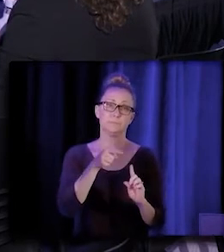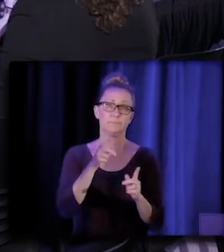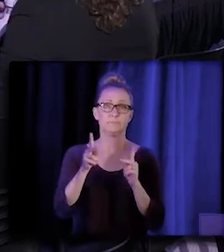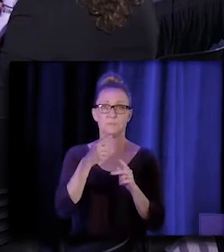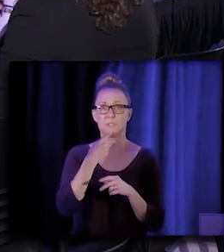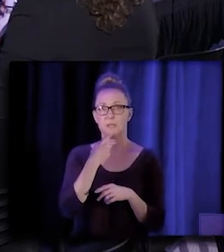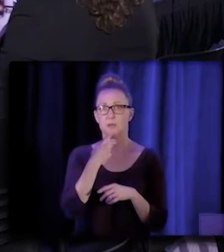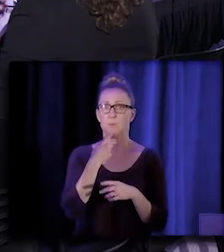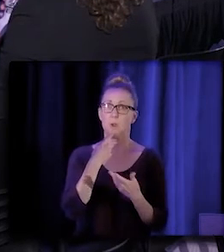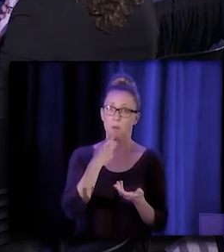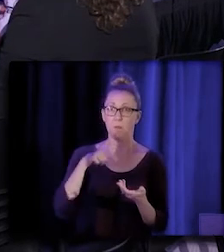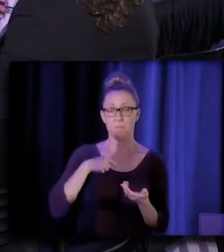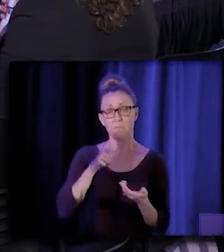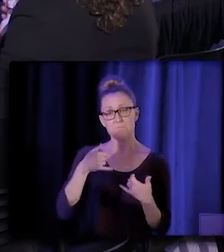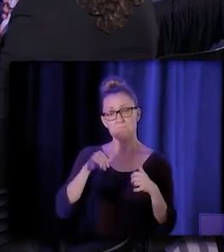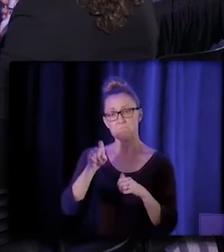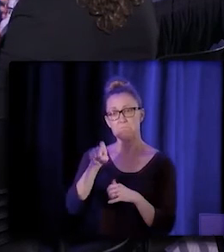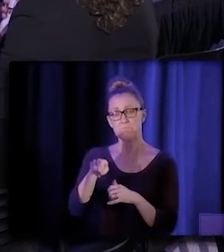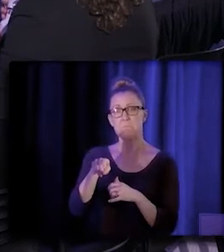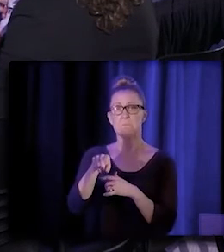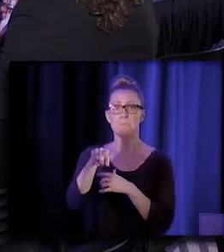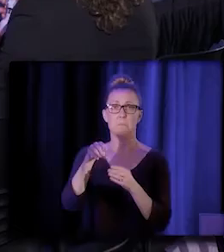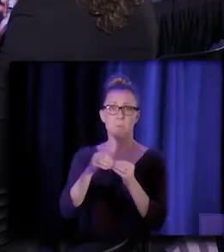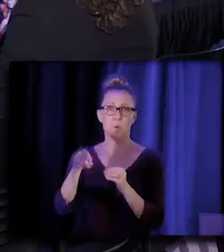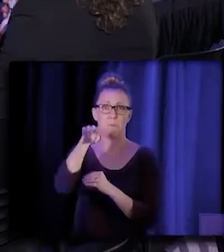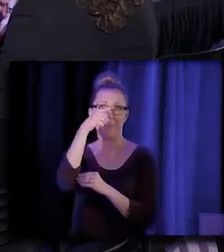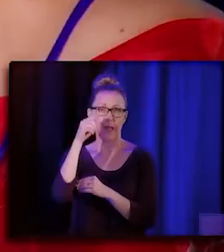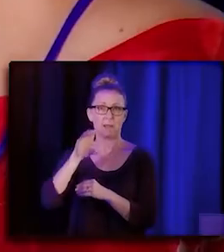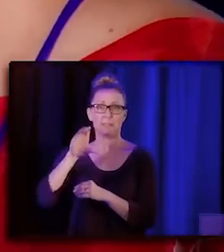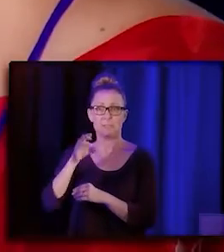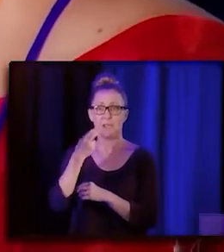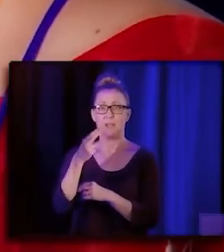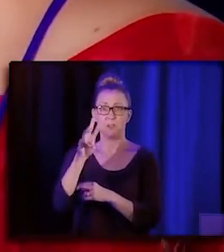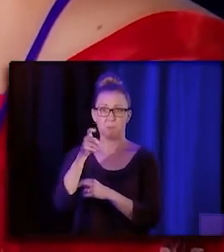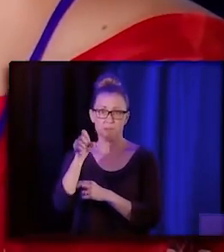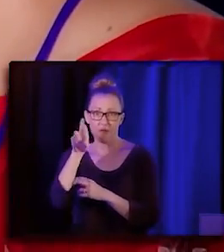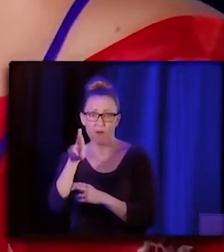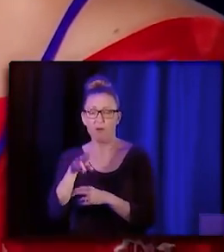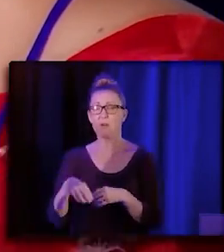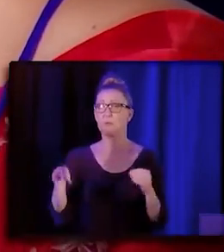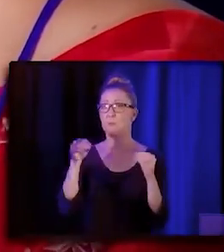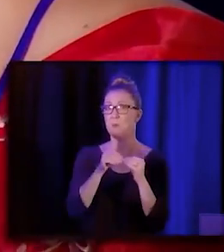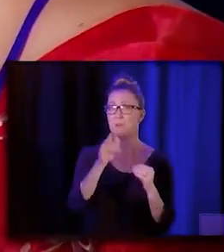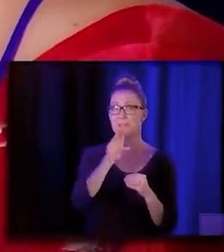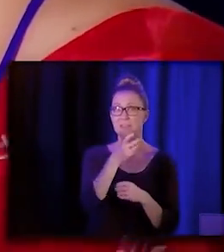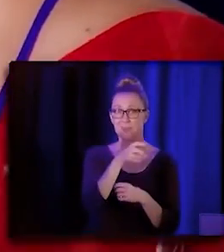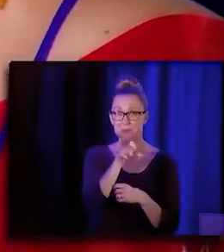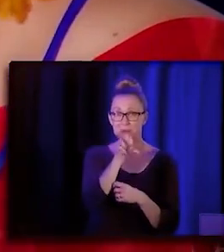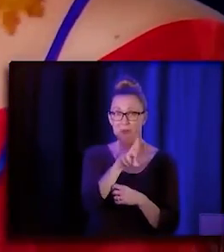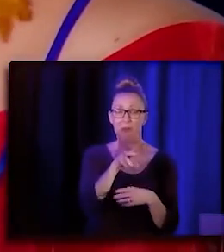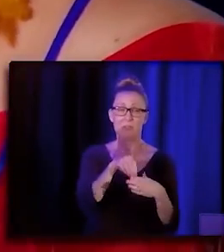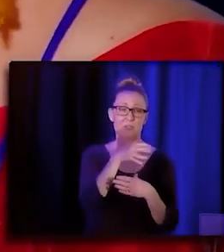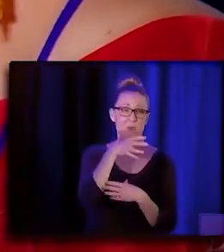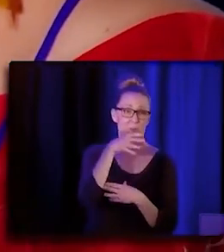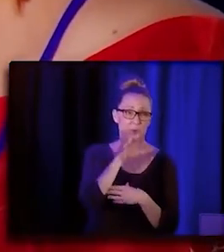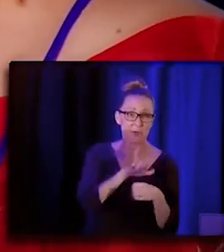there's still a need to have more black CHW/P/Rs, more CHW/P/Rs in rural and agricultural areas.